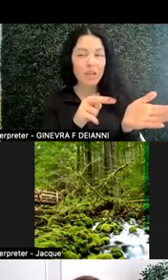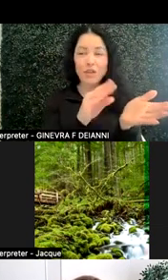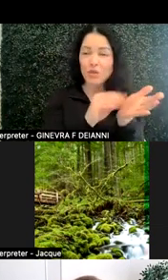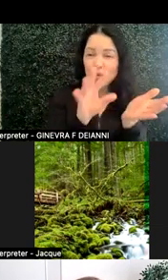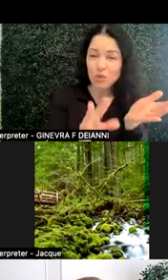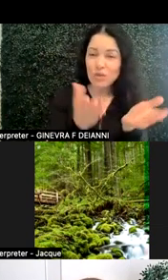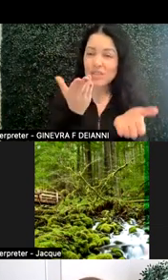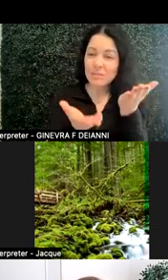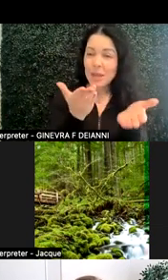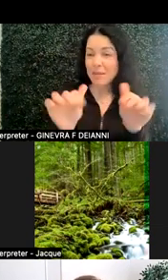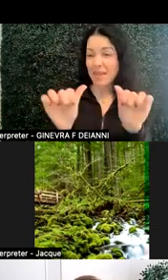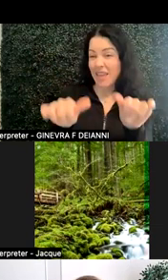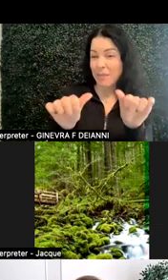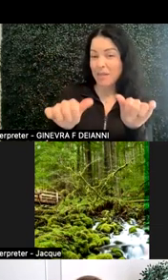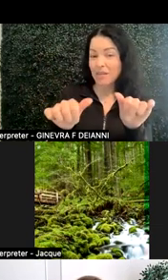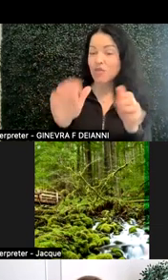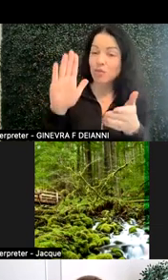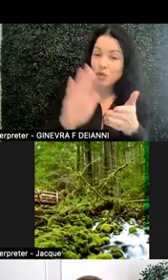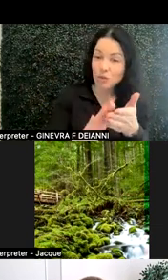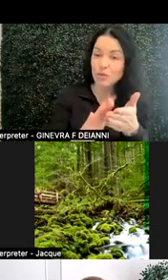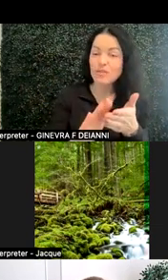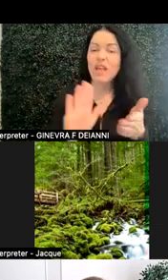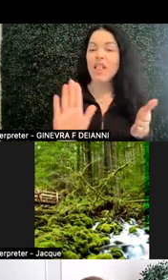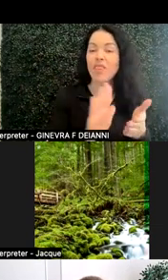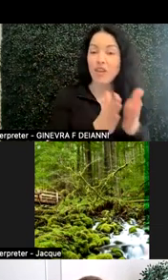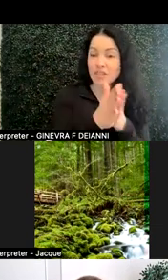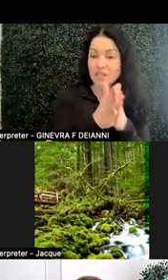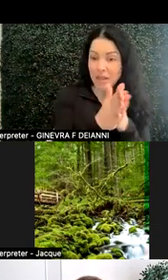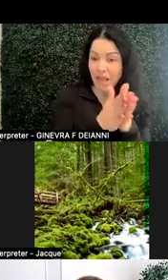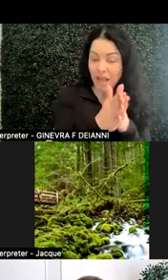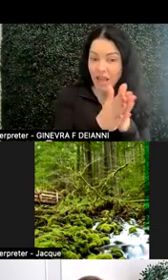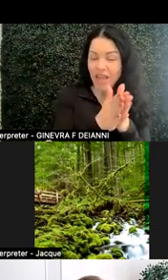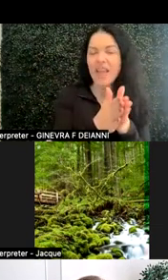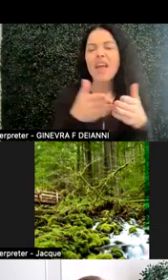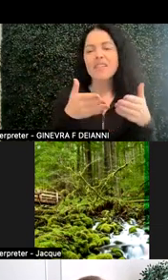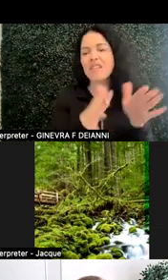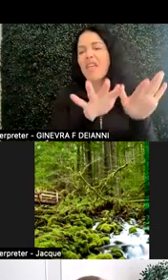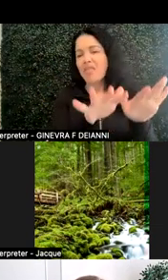be able to reduce their own stimuli and to let that happen.